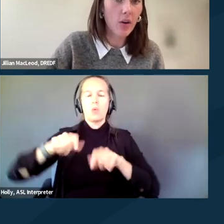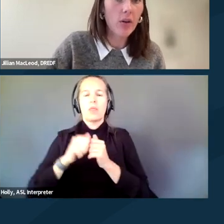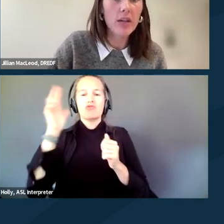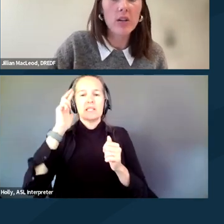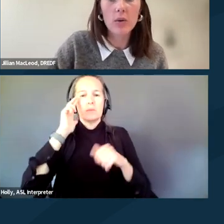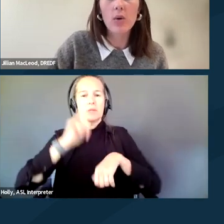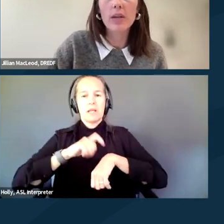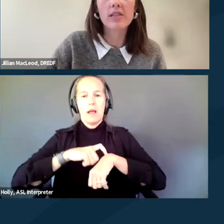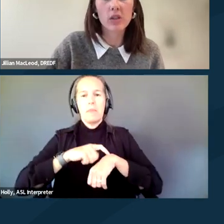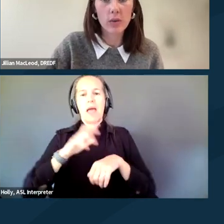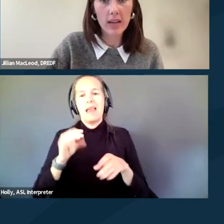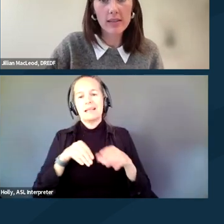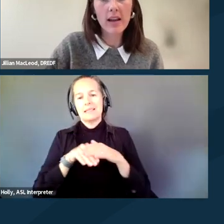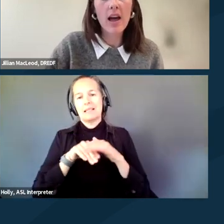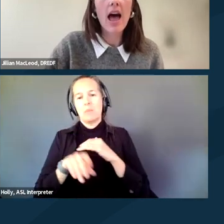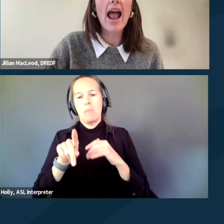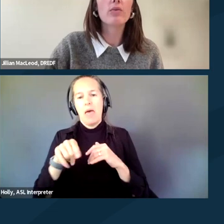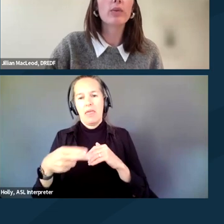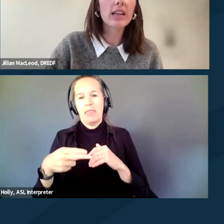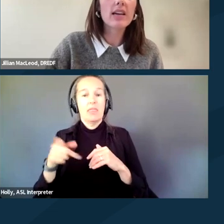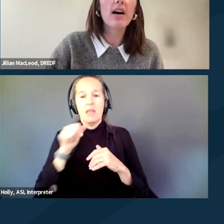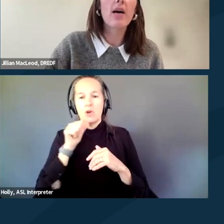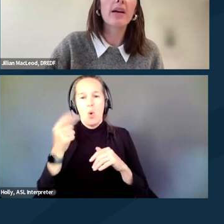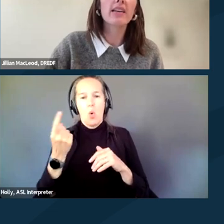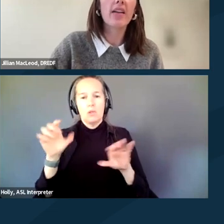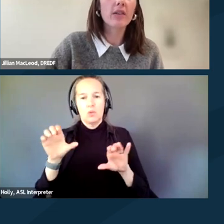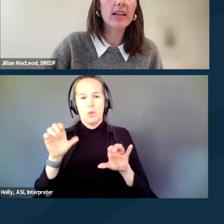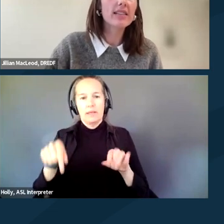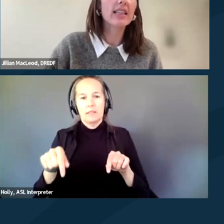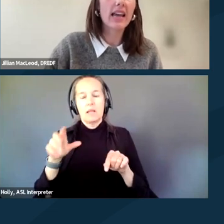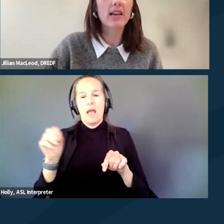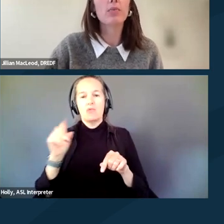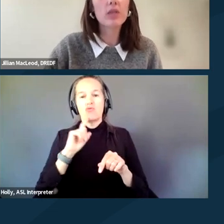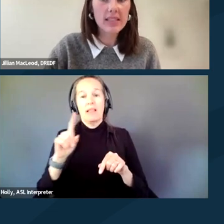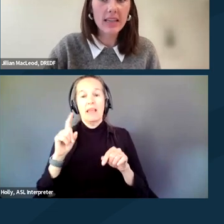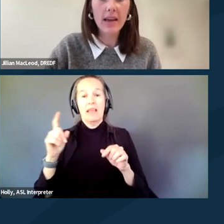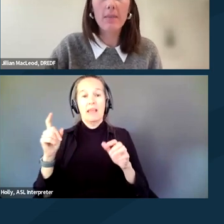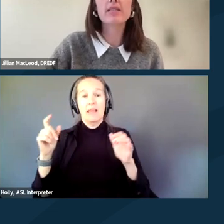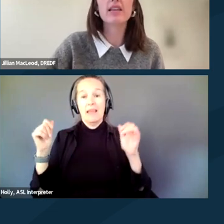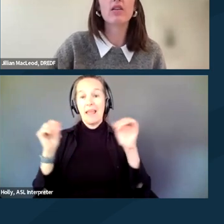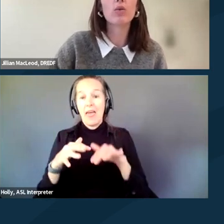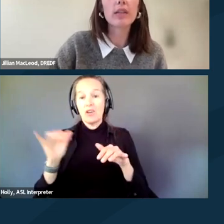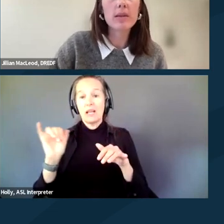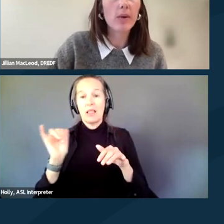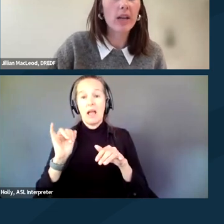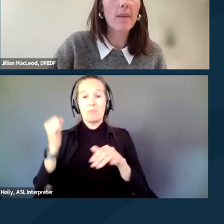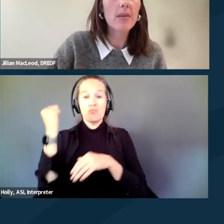although they don't always do this. And really gatherings like protest encampments can only be broken up